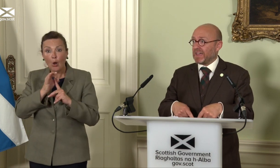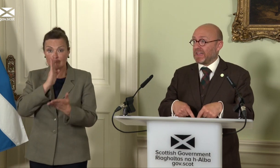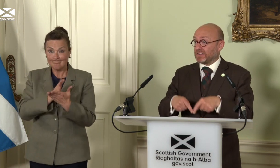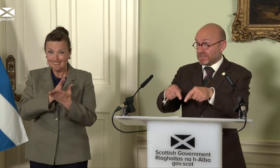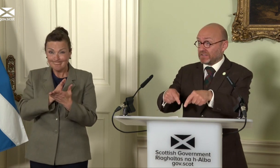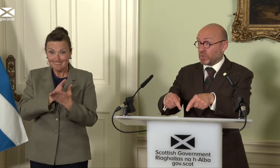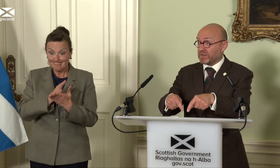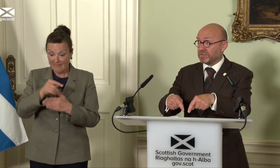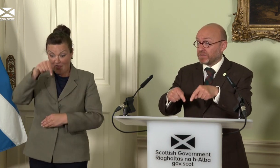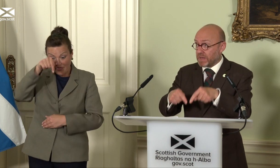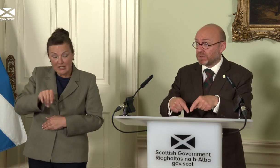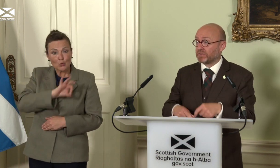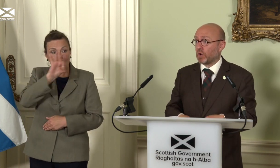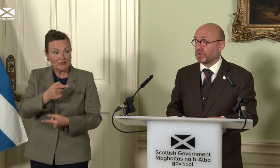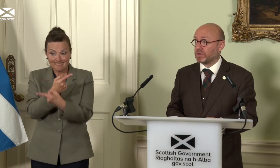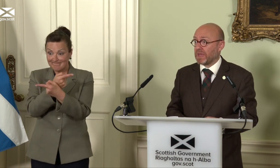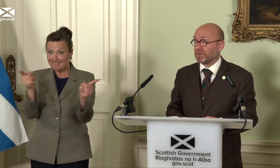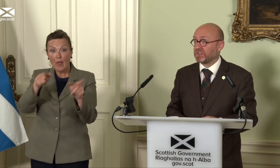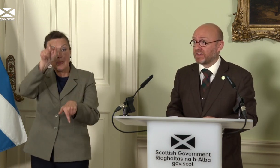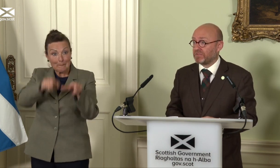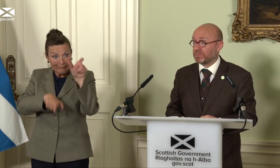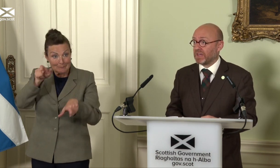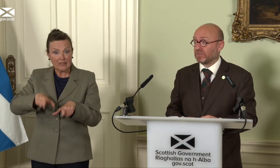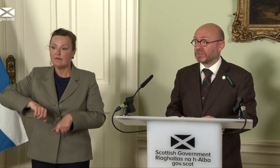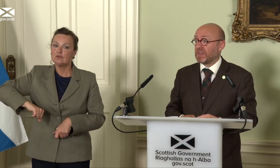is that these are questions the people of Scotland should be able to decide for themselves